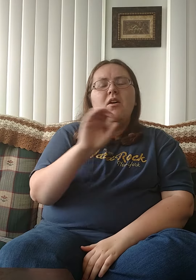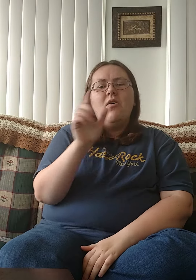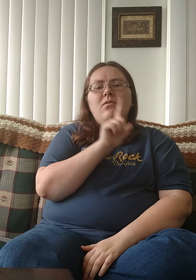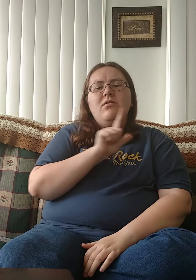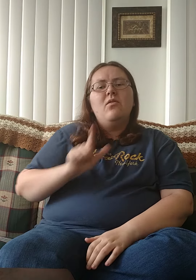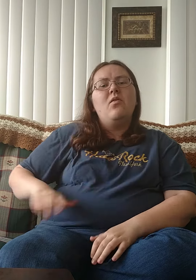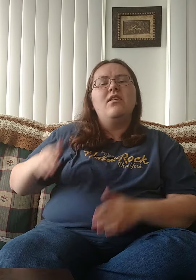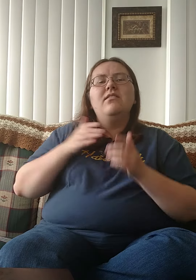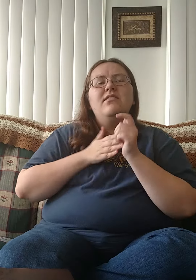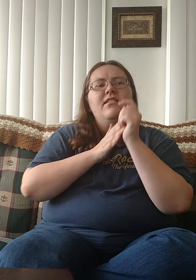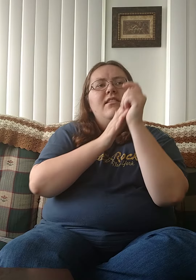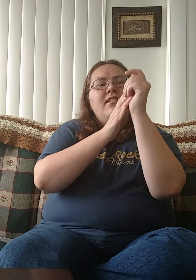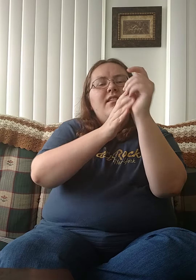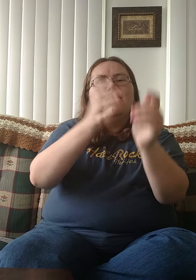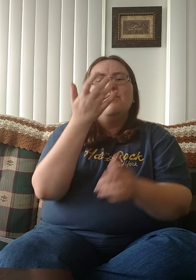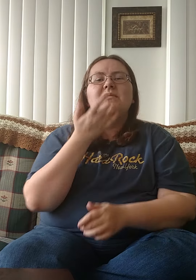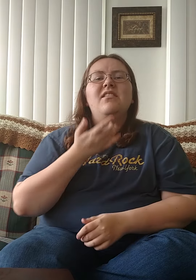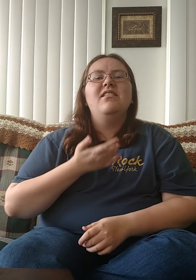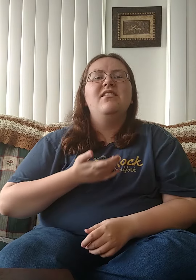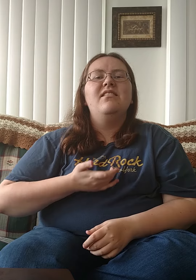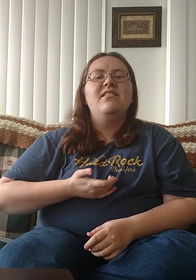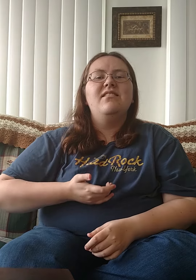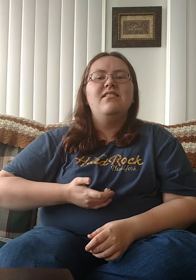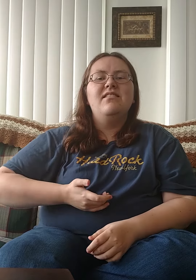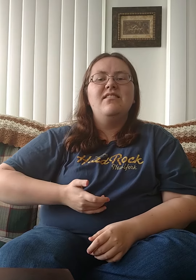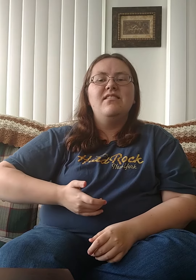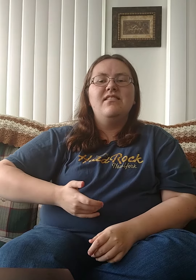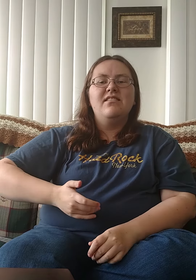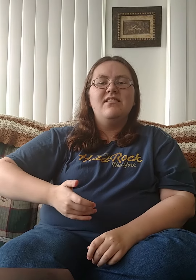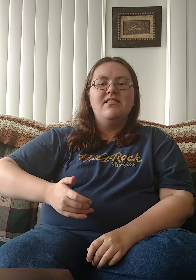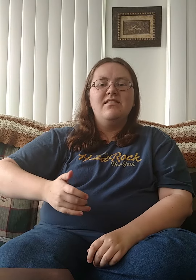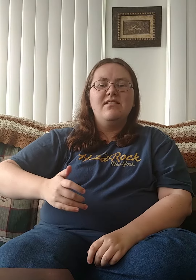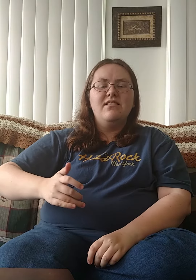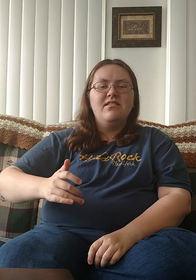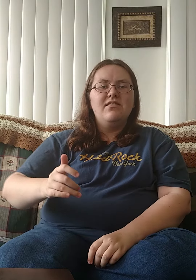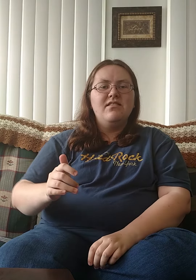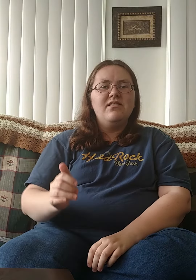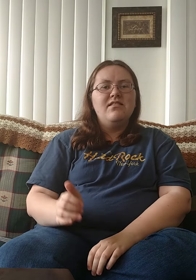Oh, Lord, lead me